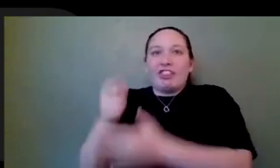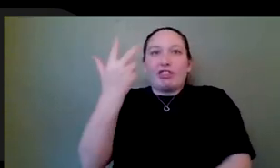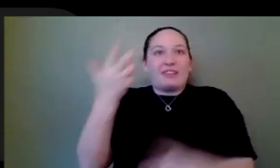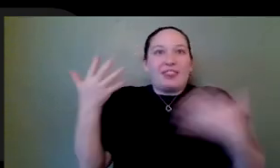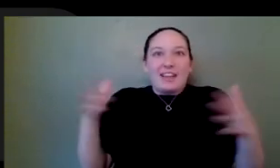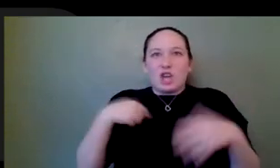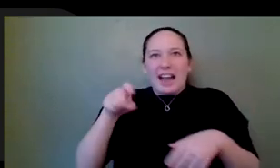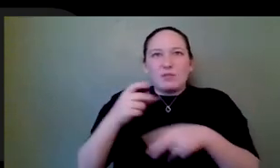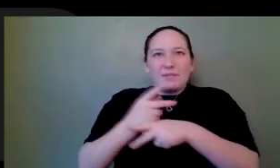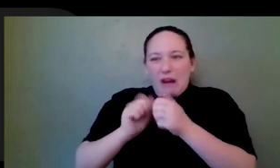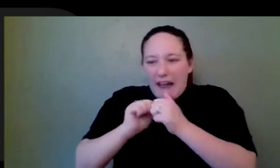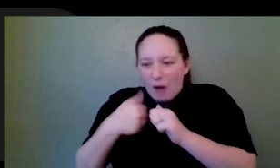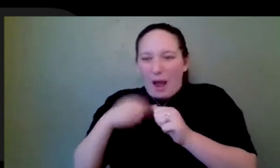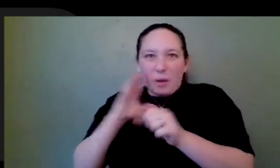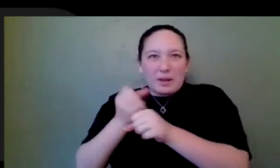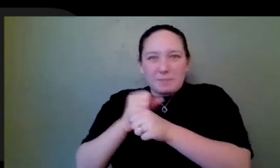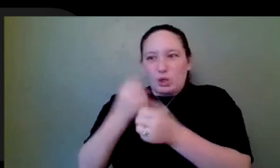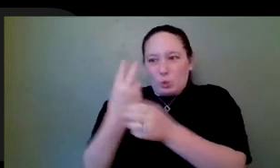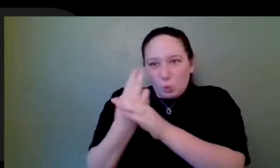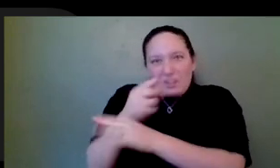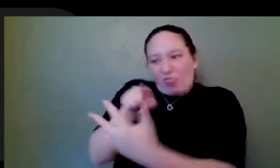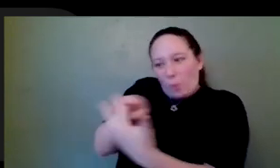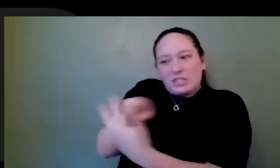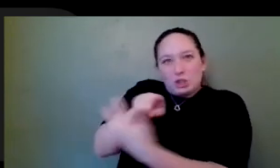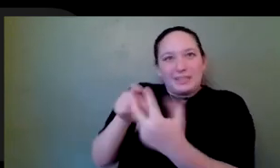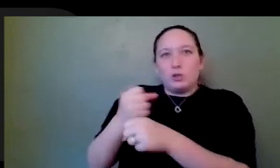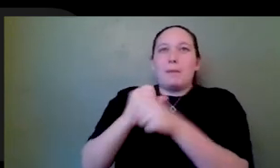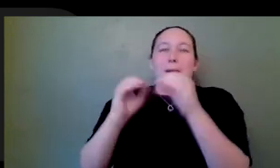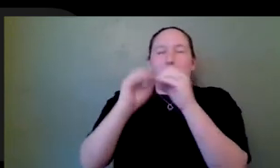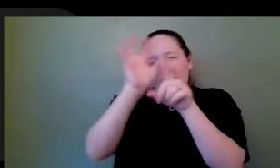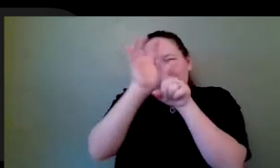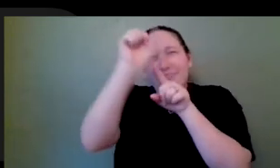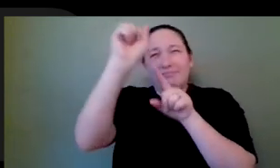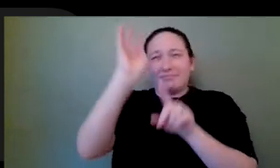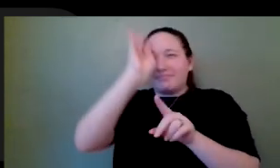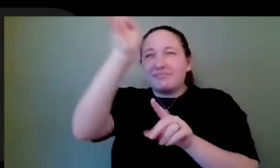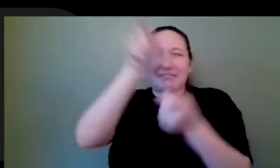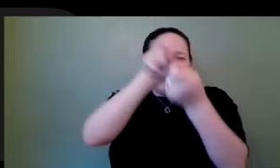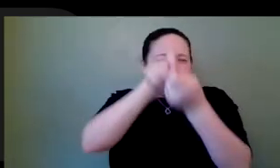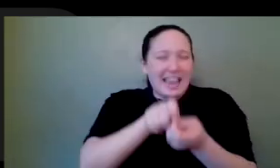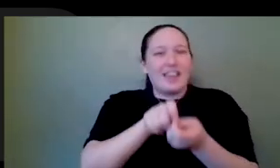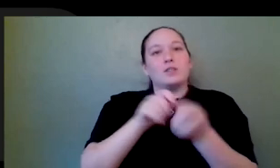it or make a mark with a crayon to get some variety out of it. I love designing with limitations because that's what I feel like. I'm